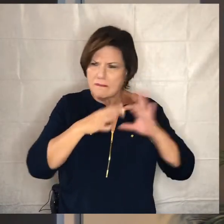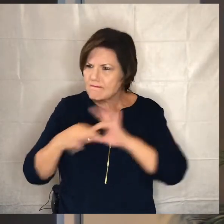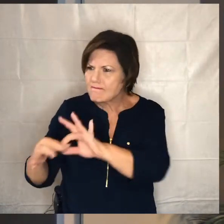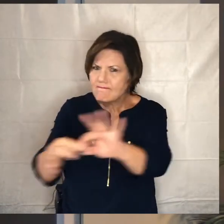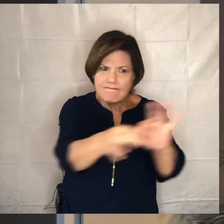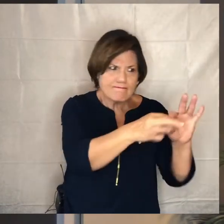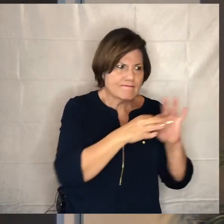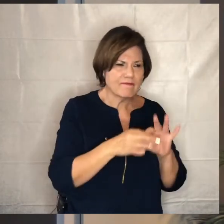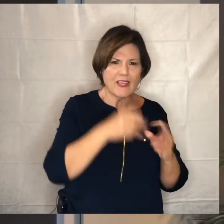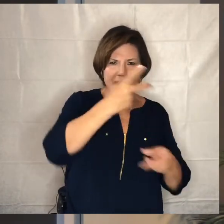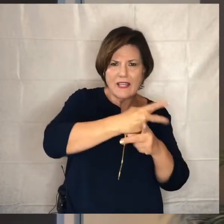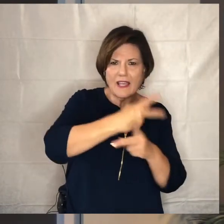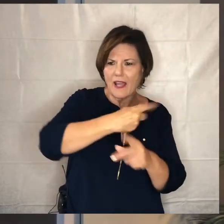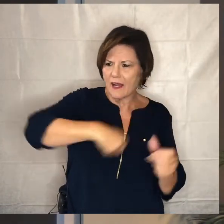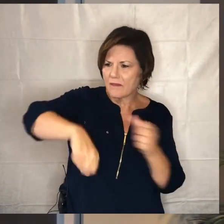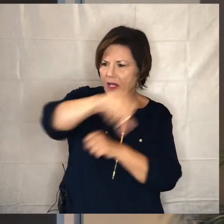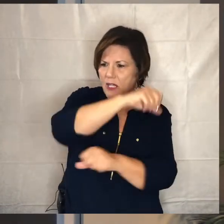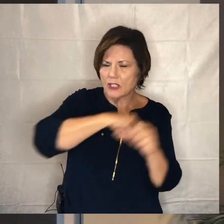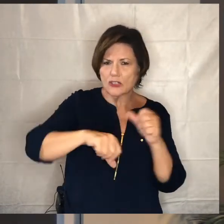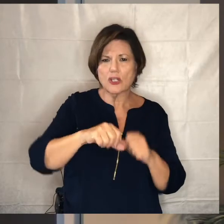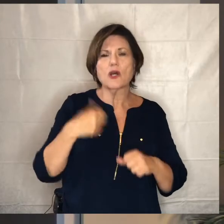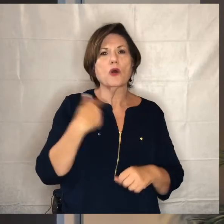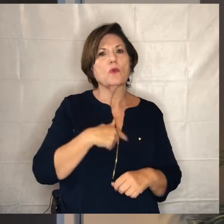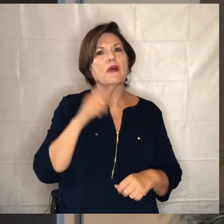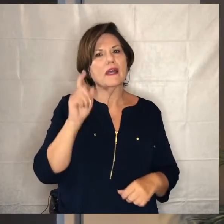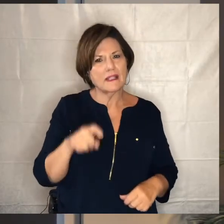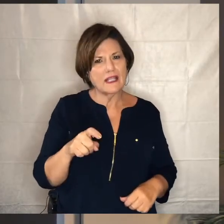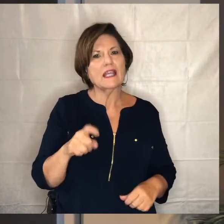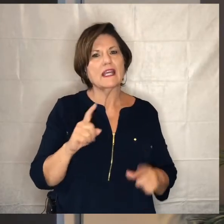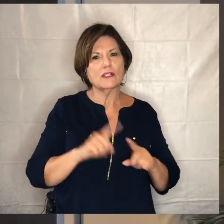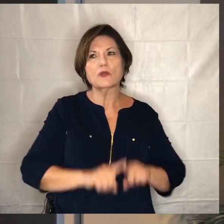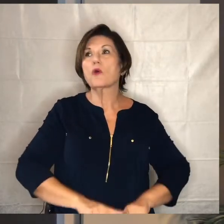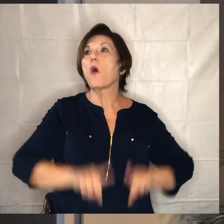take care of one another we have to be in a place of going out